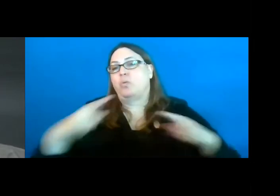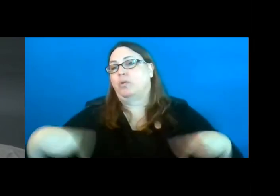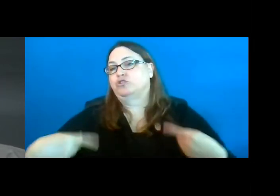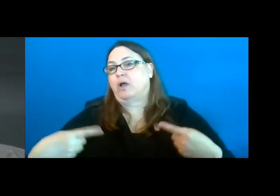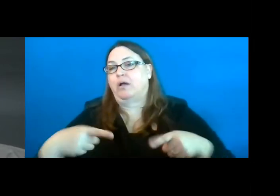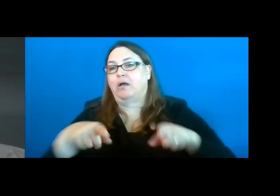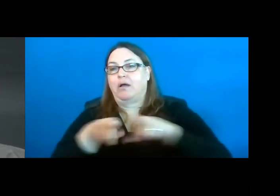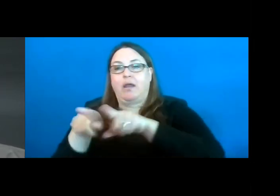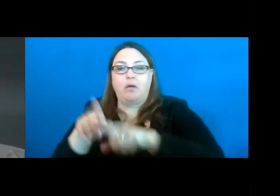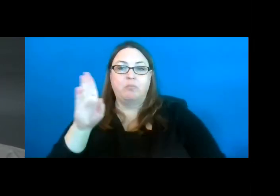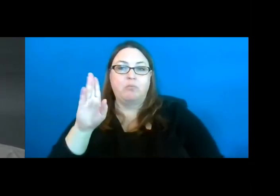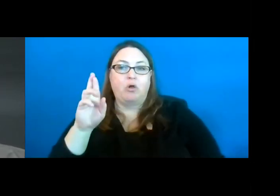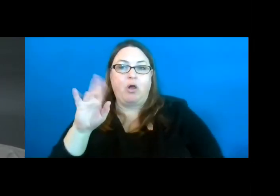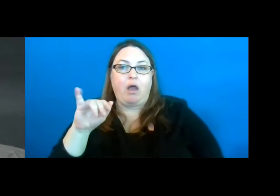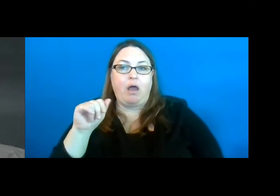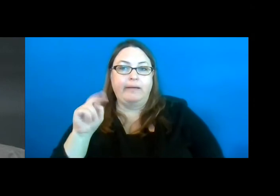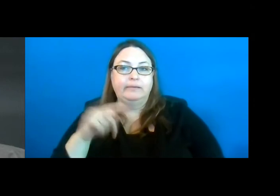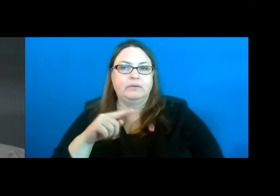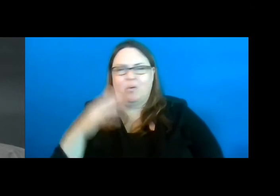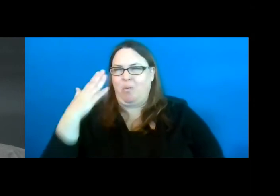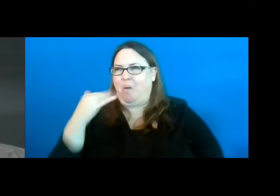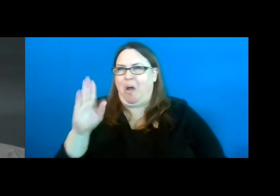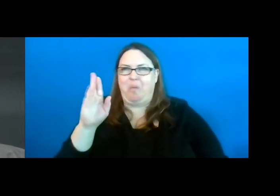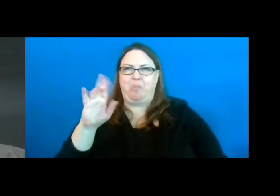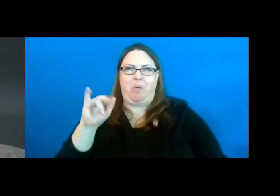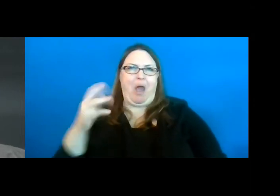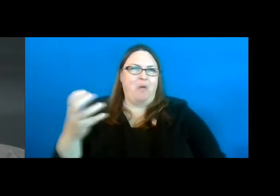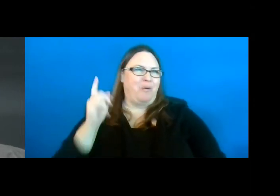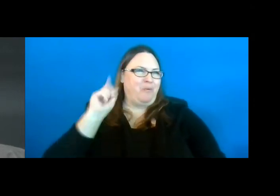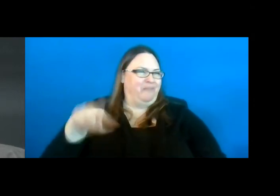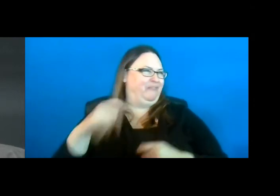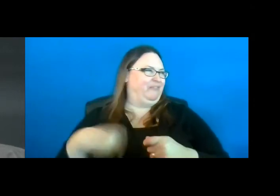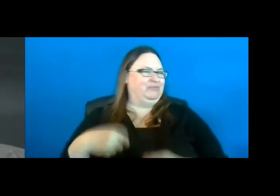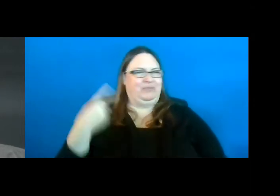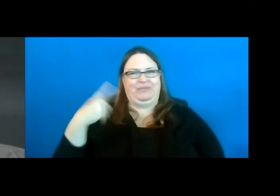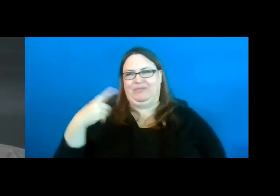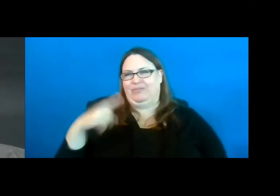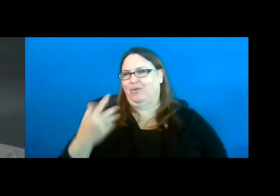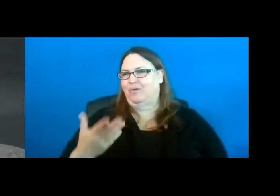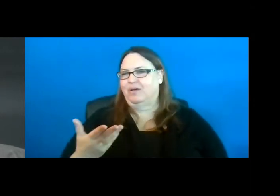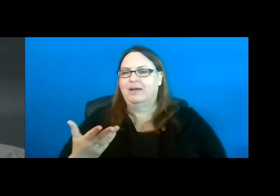And, you know, why would Bryan want to go fishing?